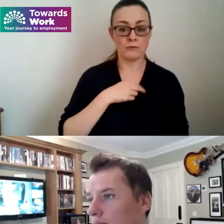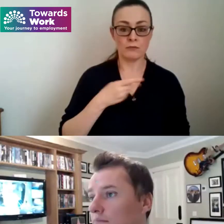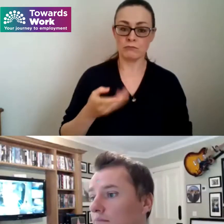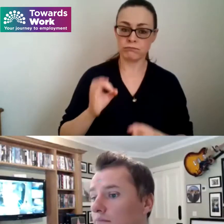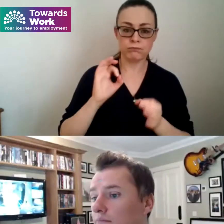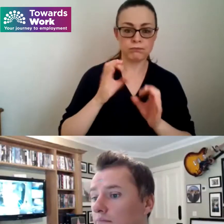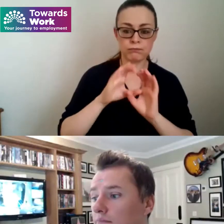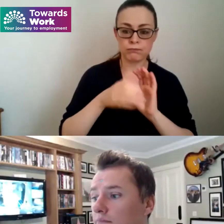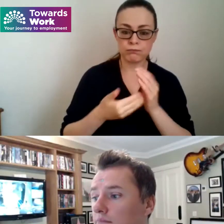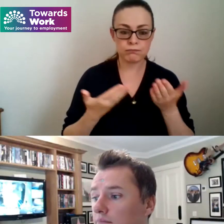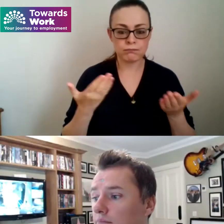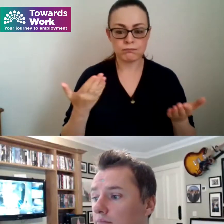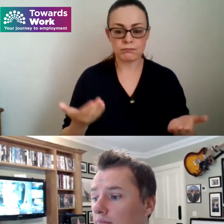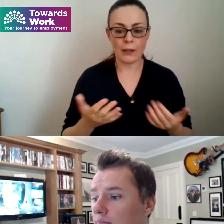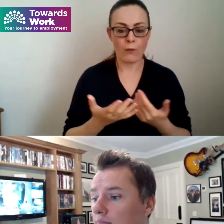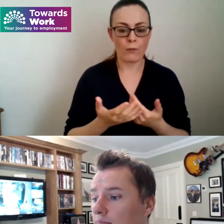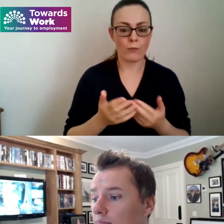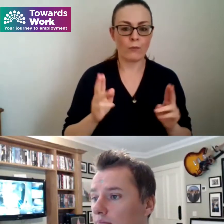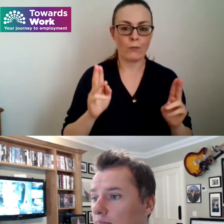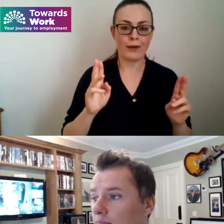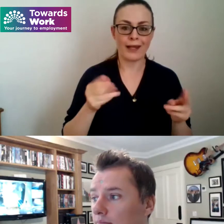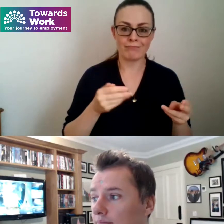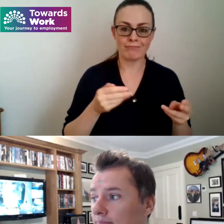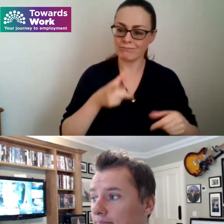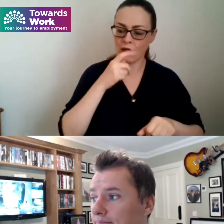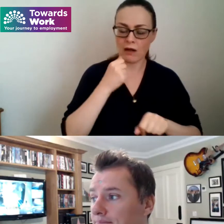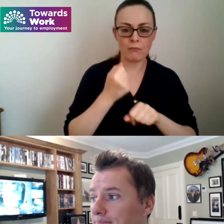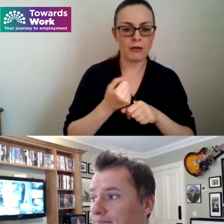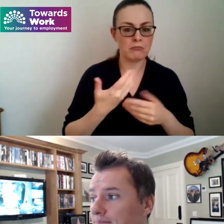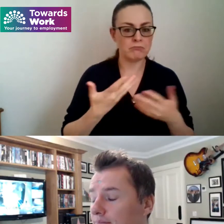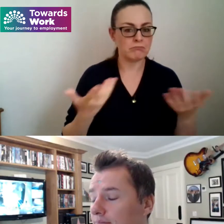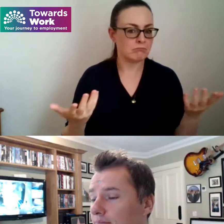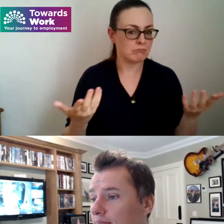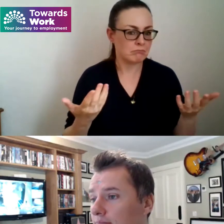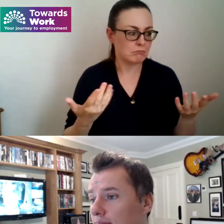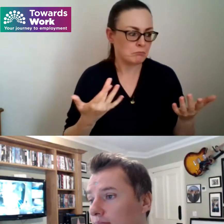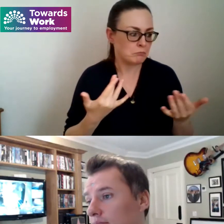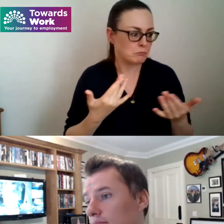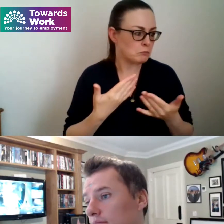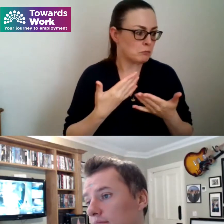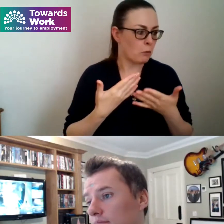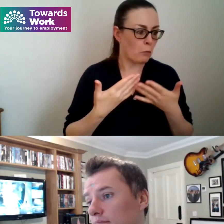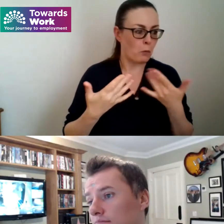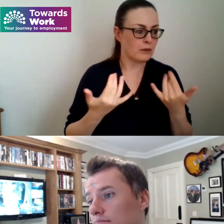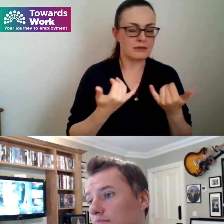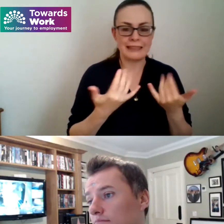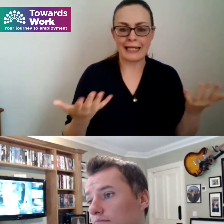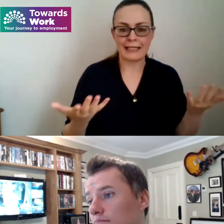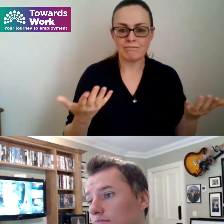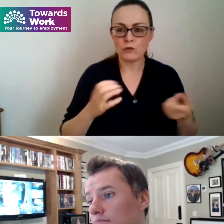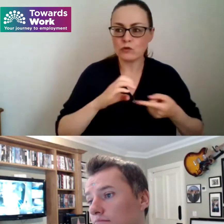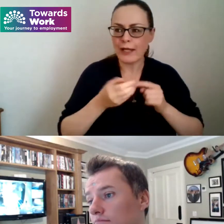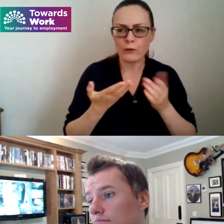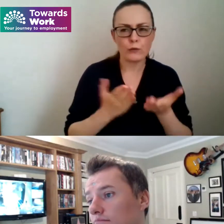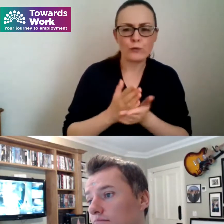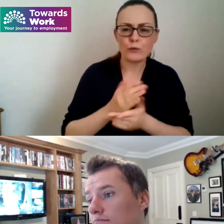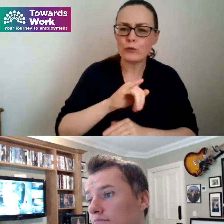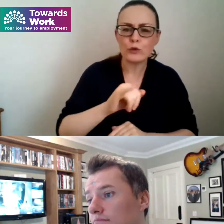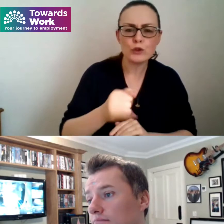be able to talk about what it's like to try and kind of go through the journey of education